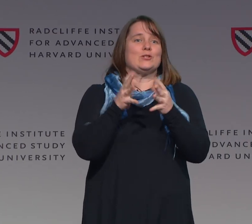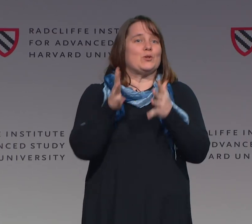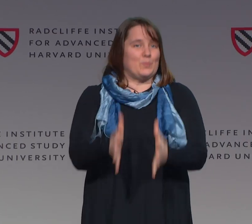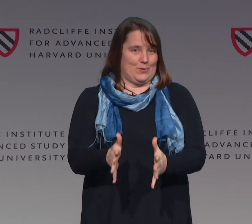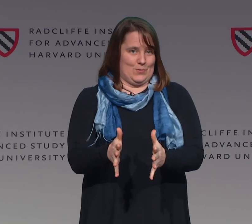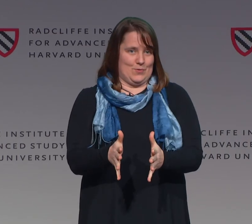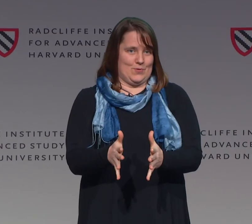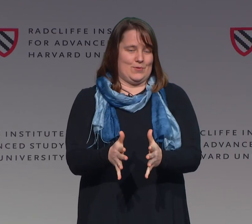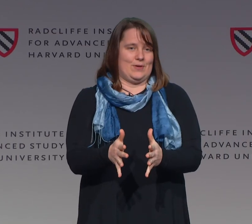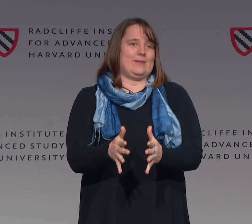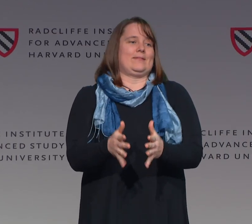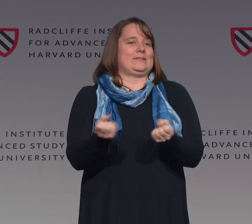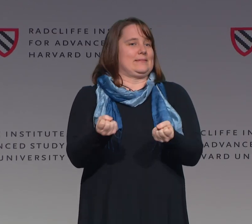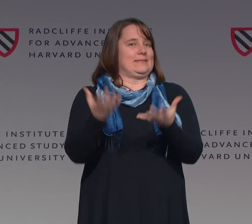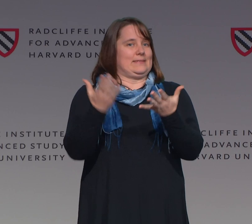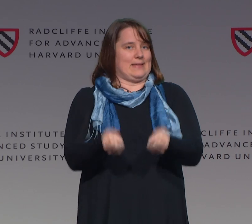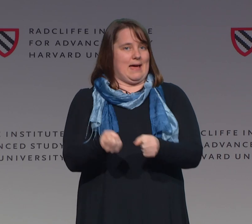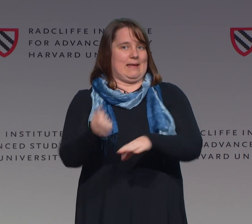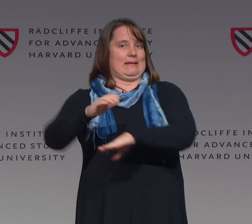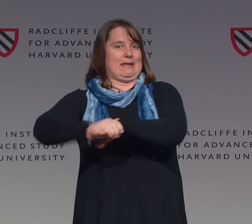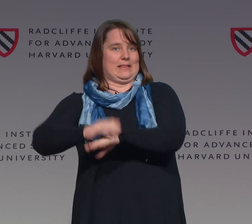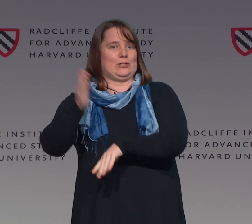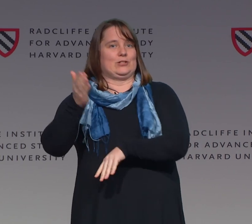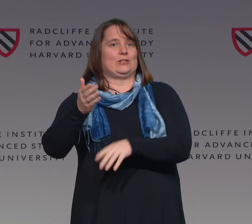And second, we have a sign language interpreter.